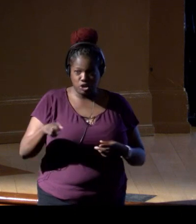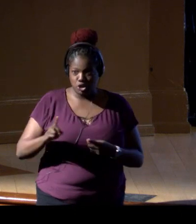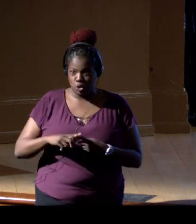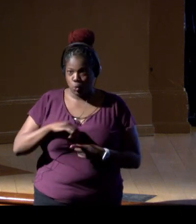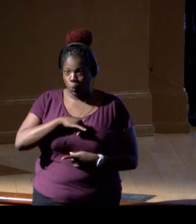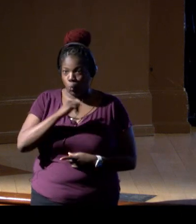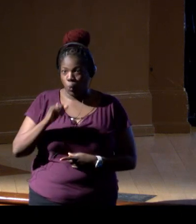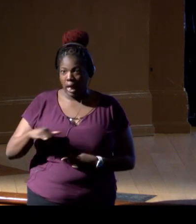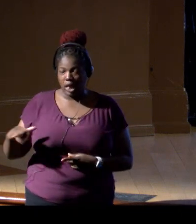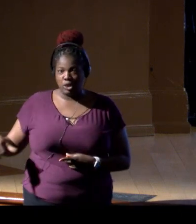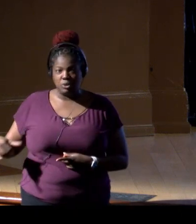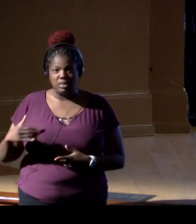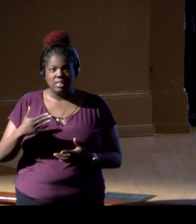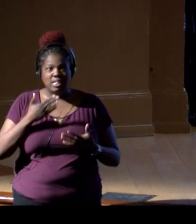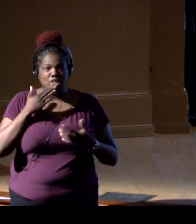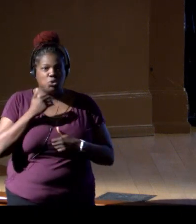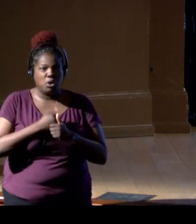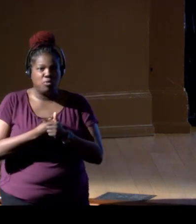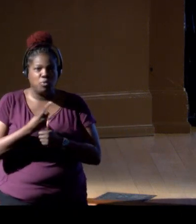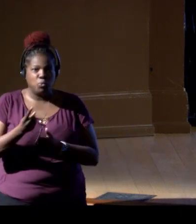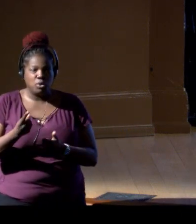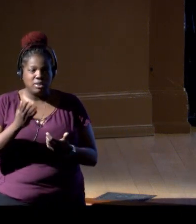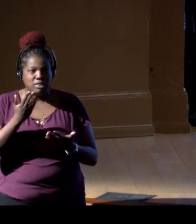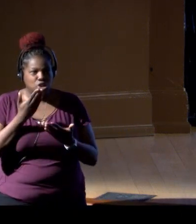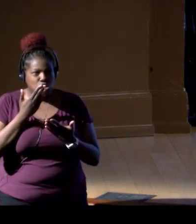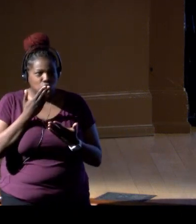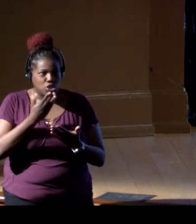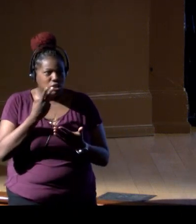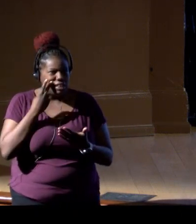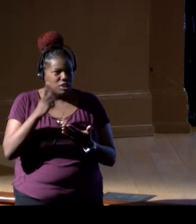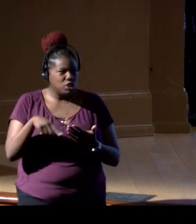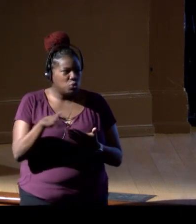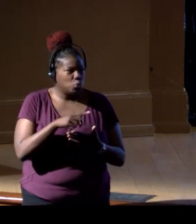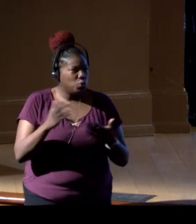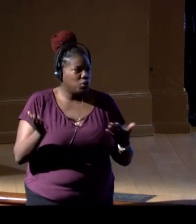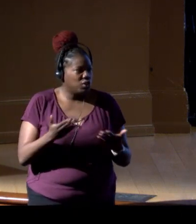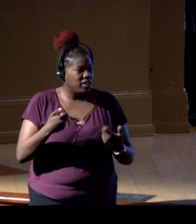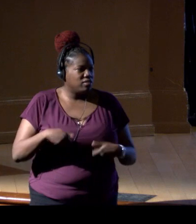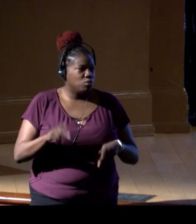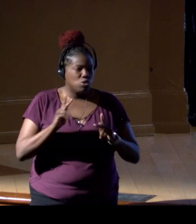Thanks, everybody. So good to see everybody, and be up here to get a chance to talk to you.